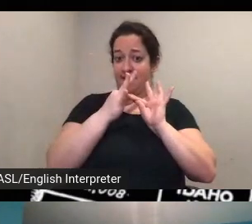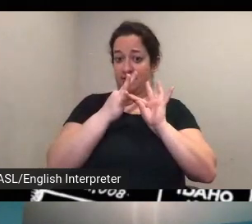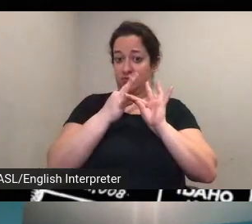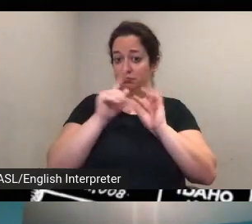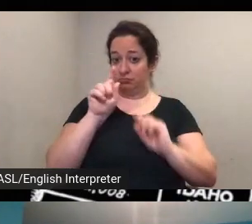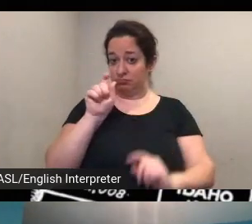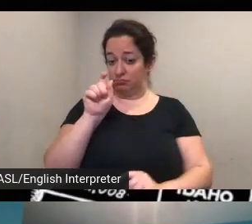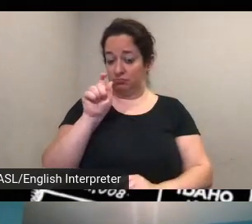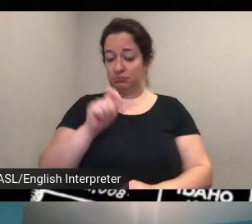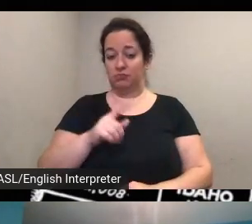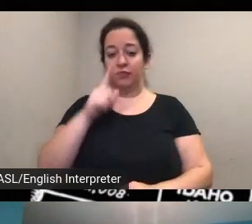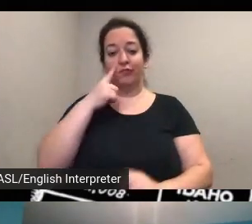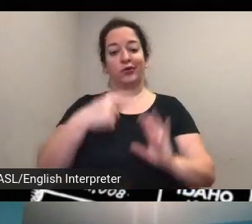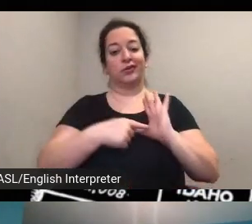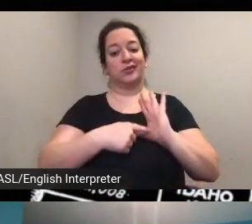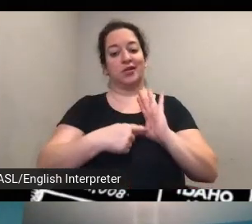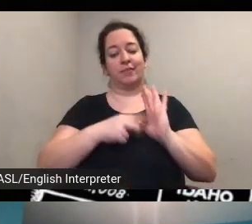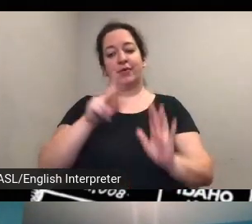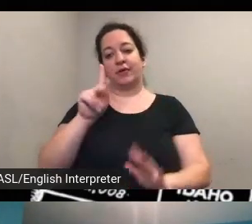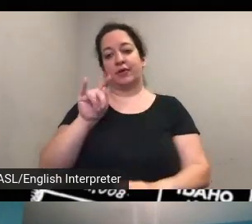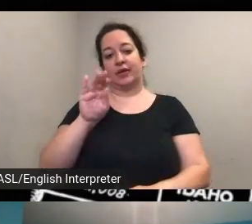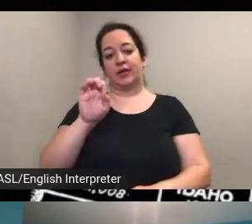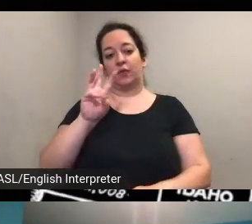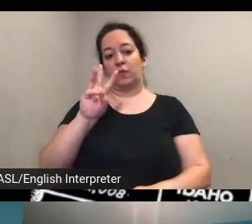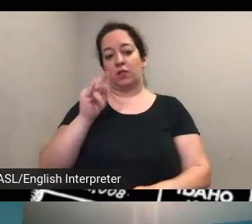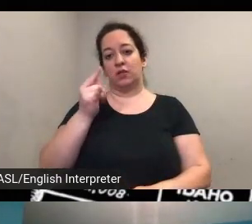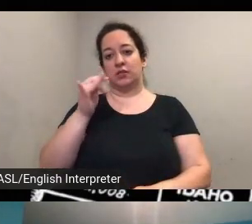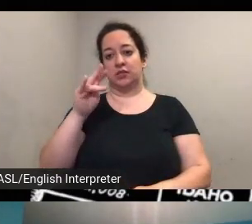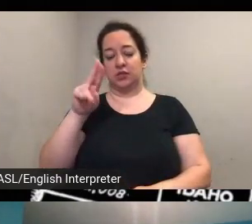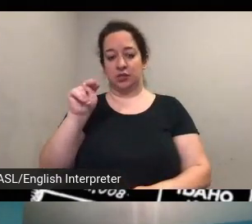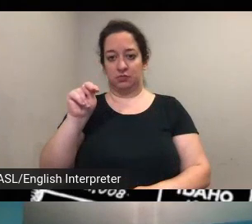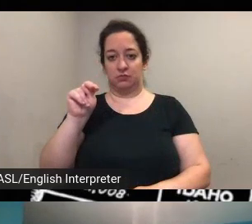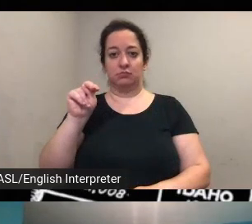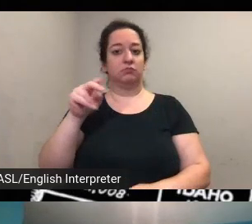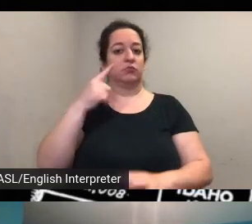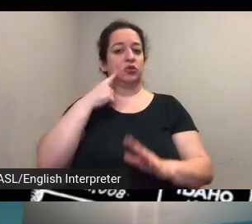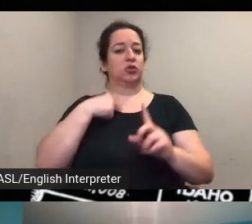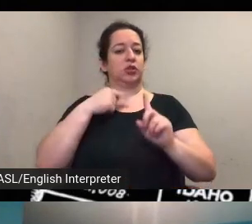for example kate wilkinson again pointed out that there are many archives for